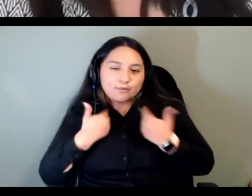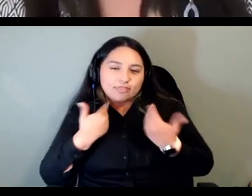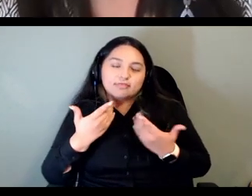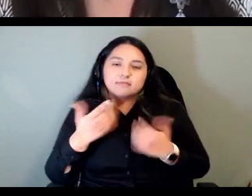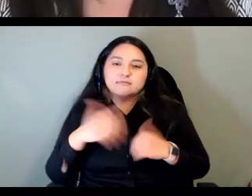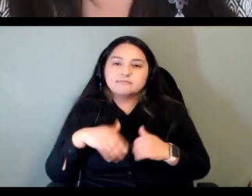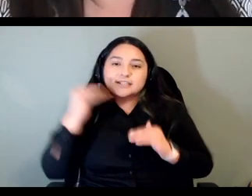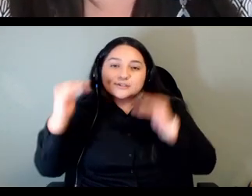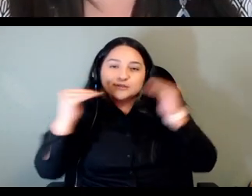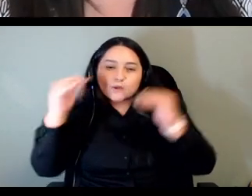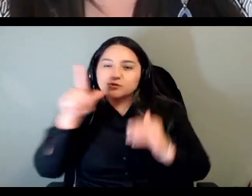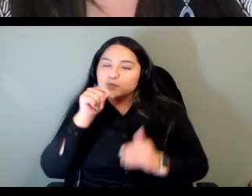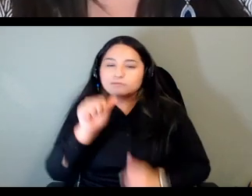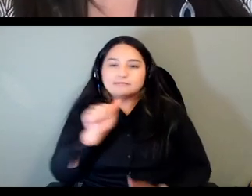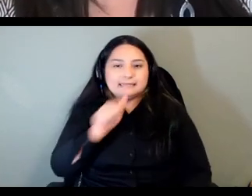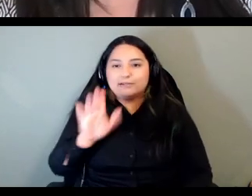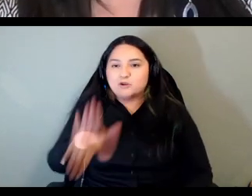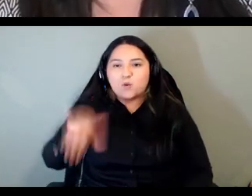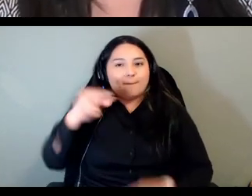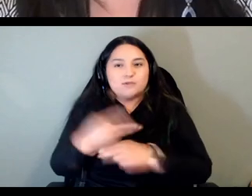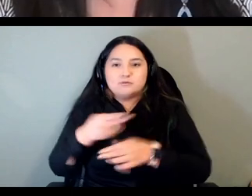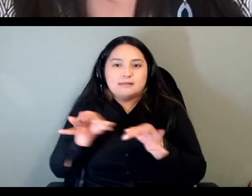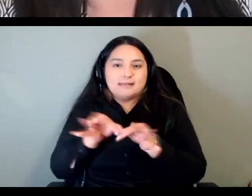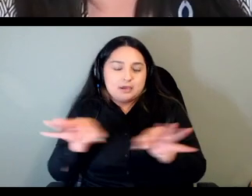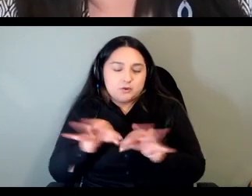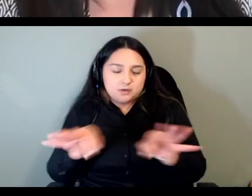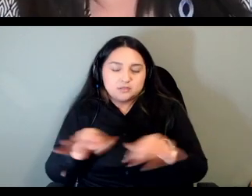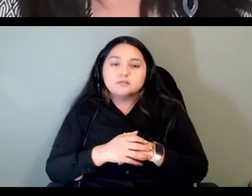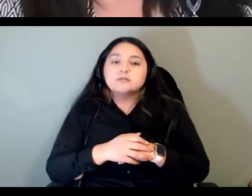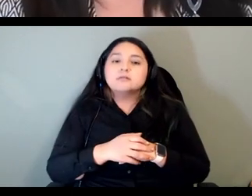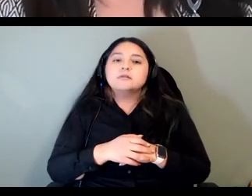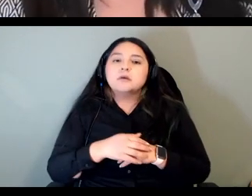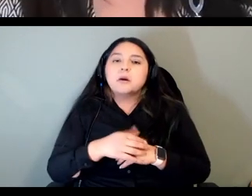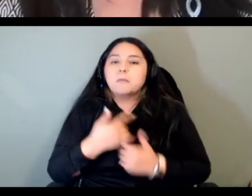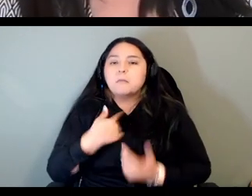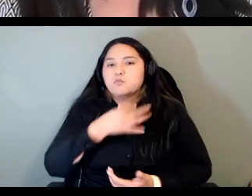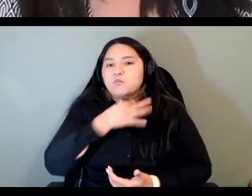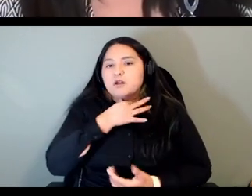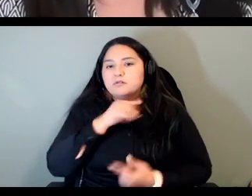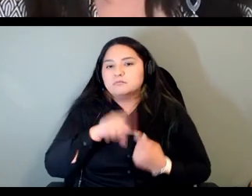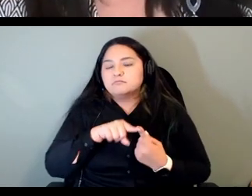and so heather and olivia i wondered you know what are your thoughts about how we can use